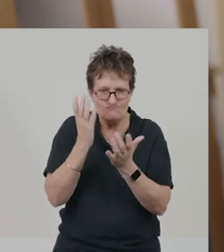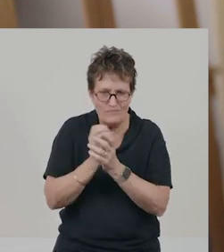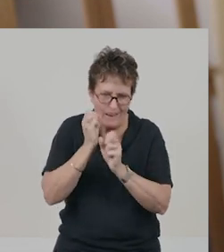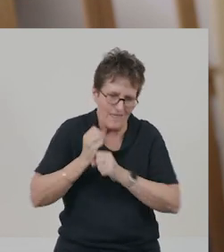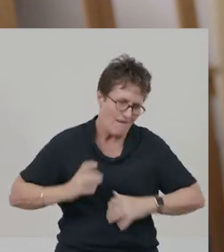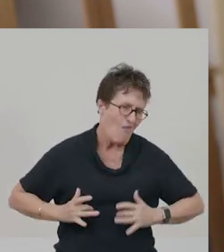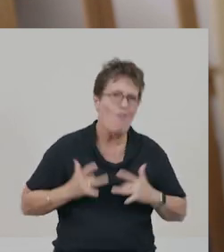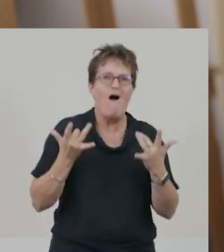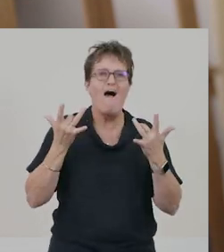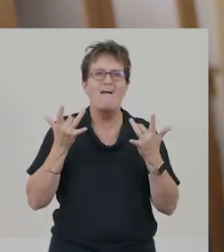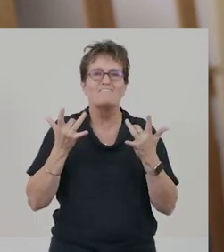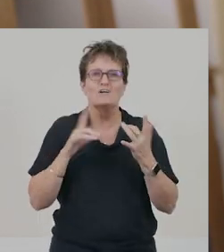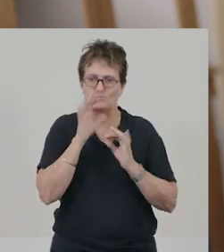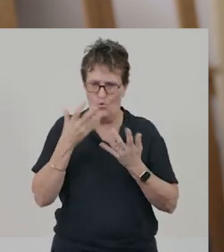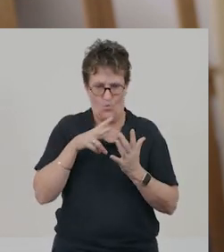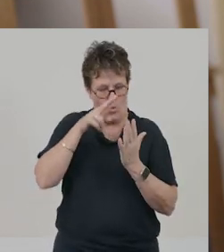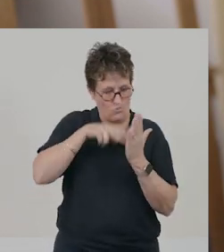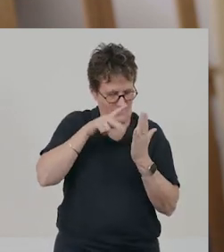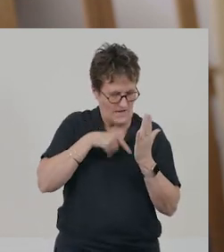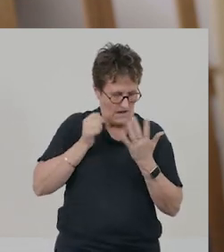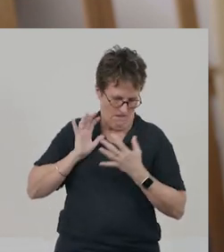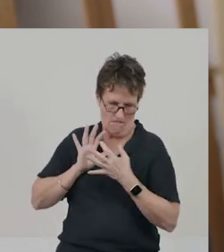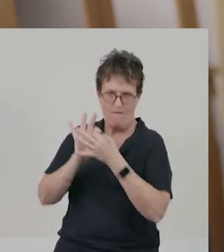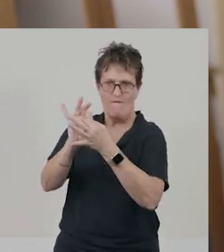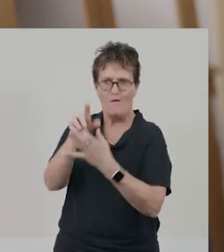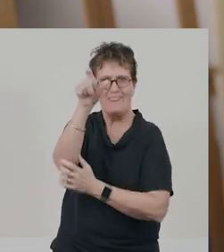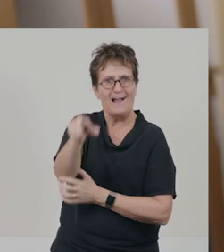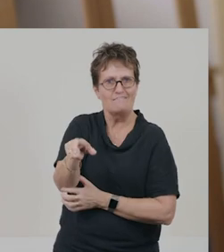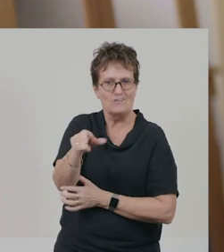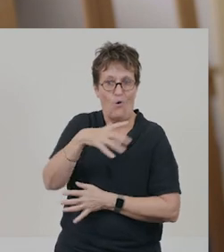so that readers can relate to them, and want to read more about them.